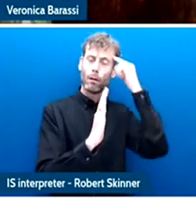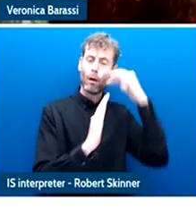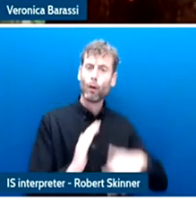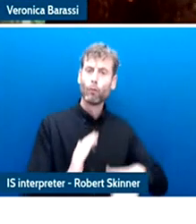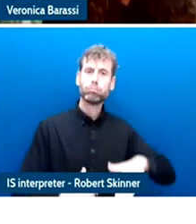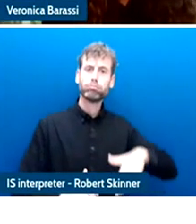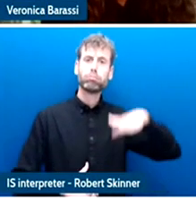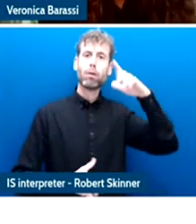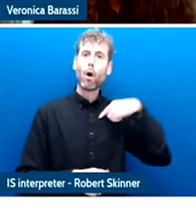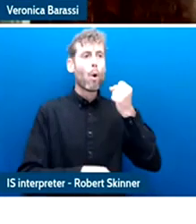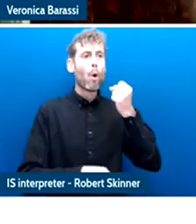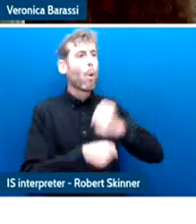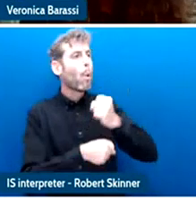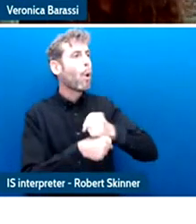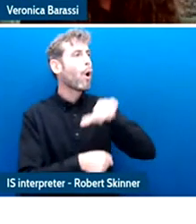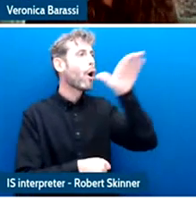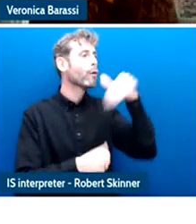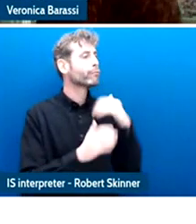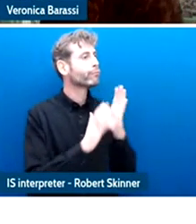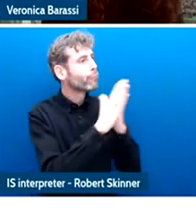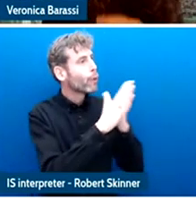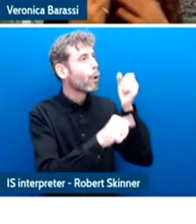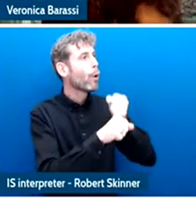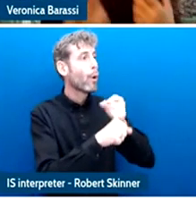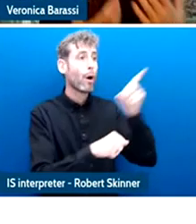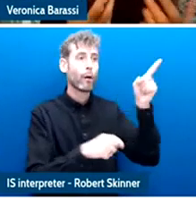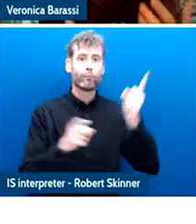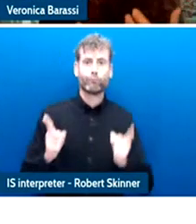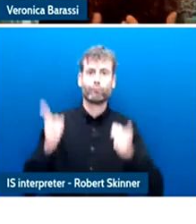decision to an employer in had a job interview and so I started to question